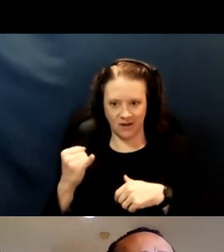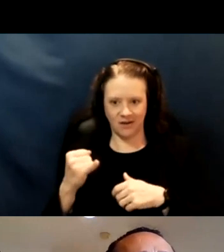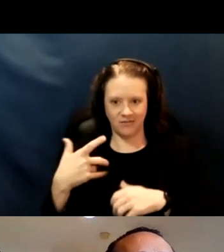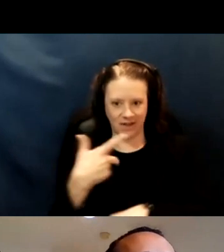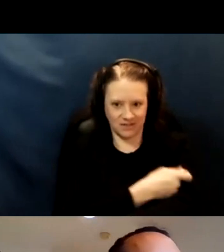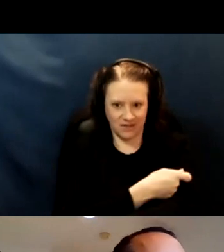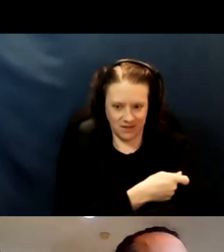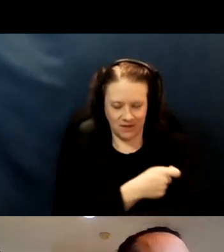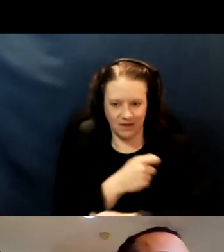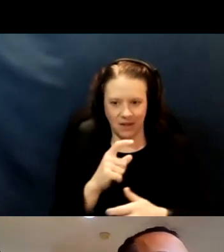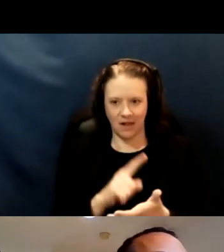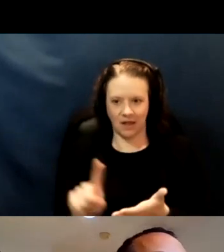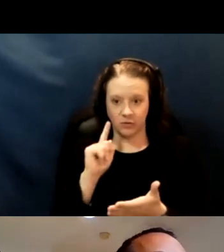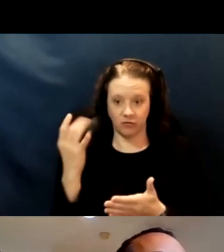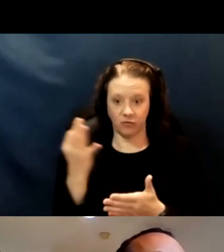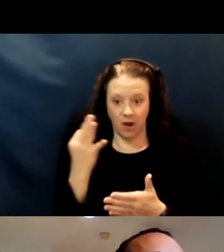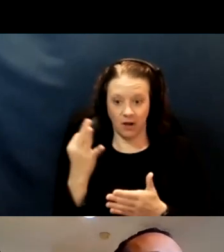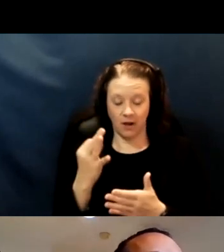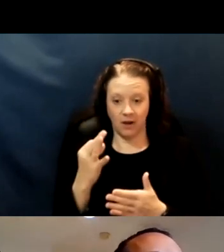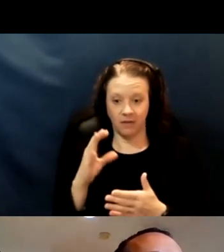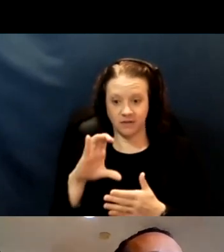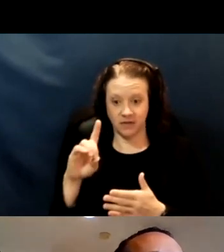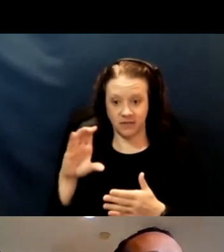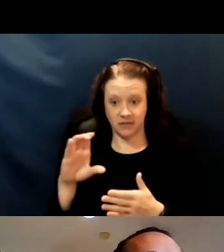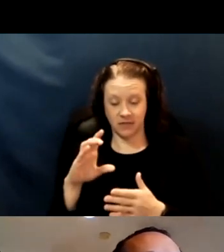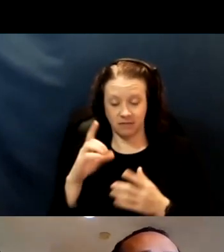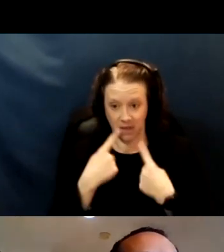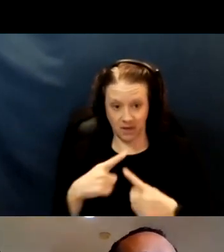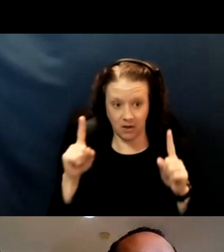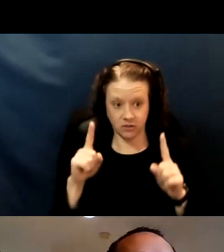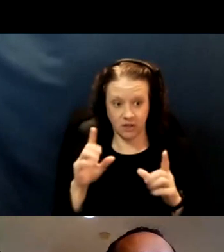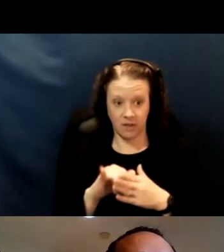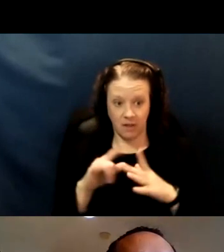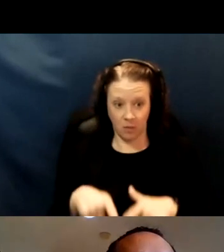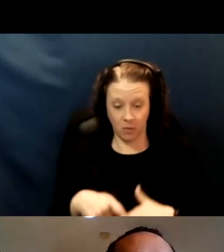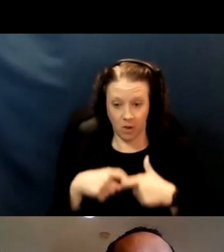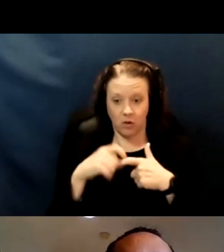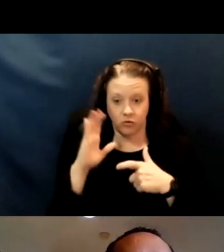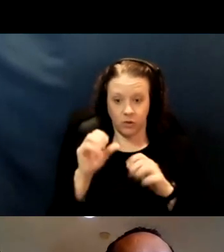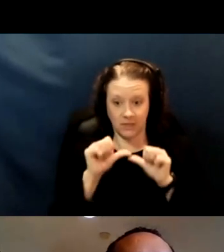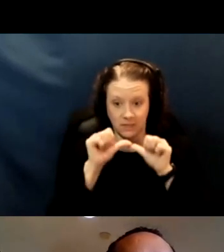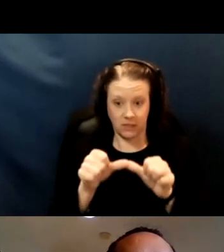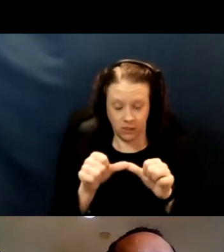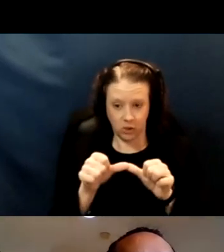Last Friday, the CDC announced that the the pause would continue pending additional data.